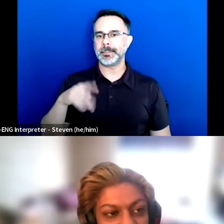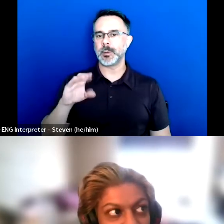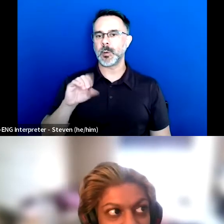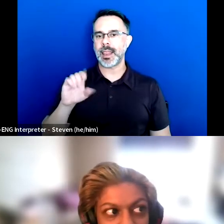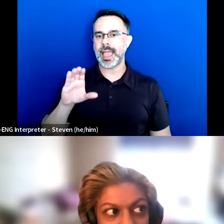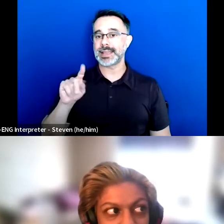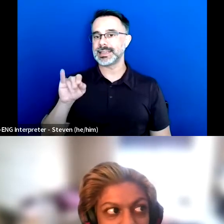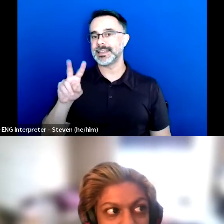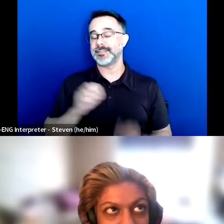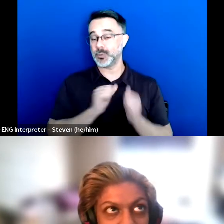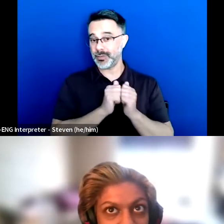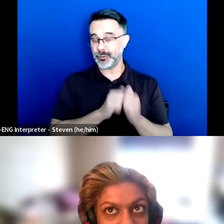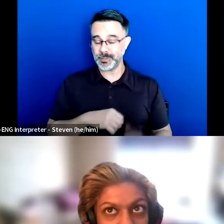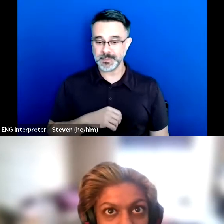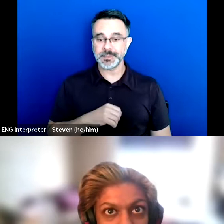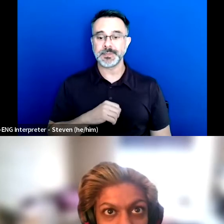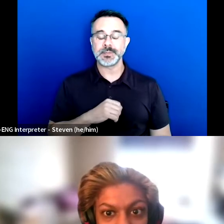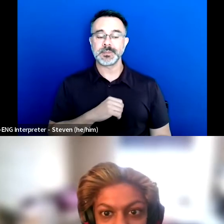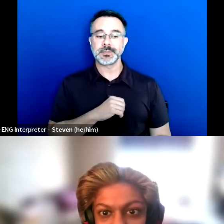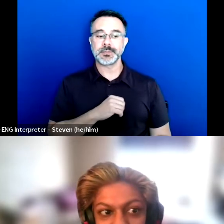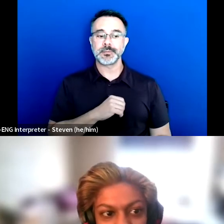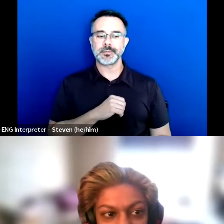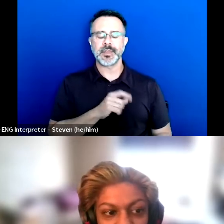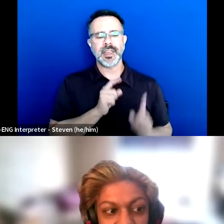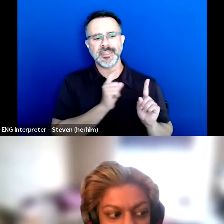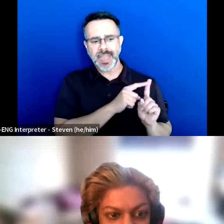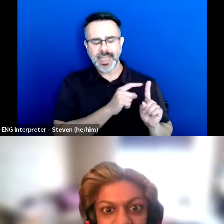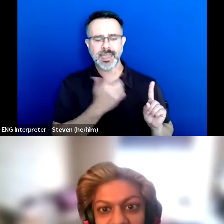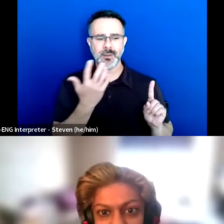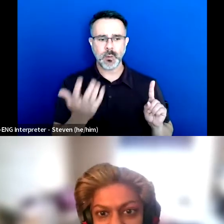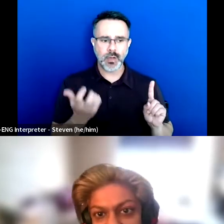because they were looking to start doing ableism,